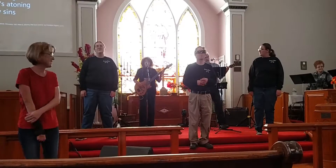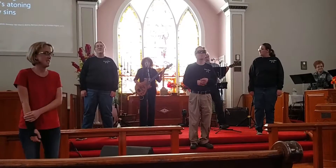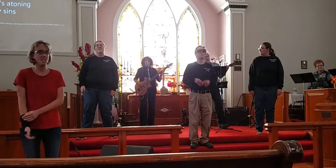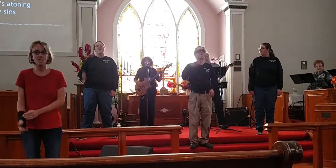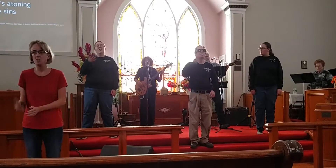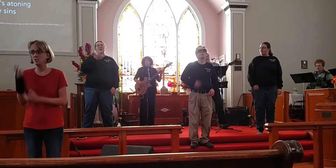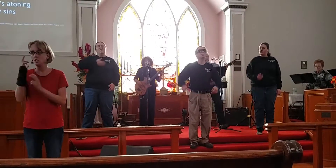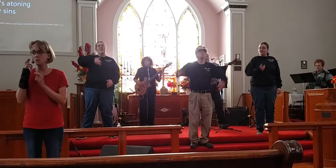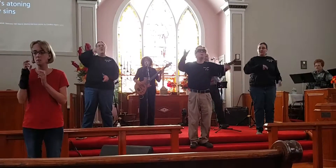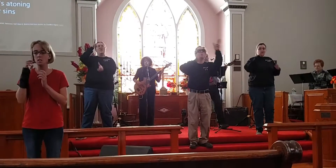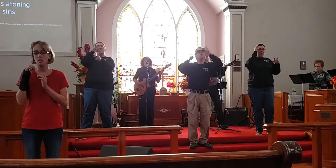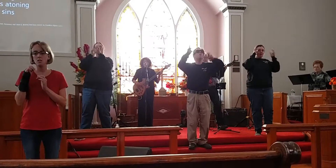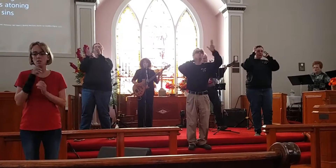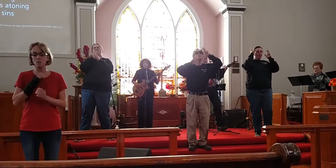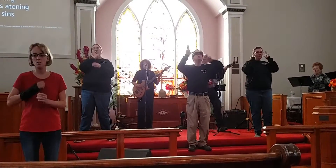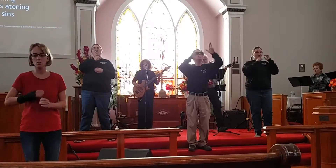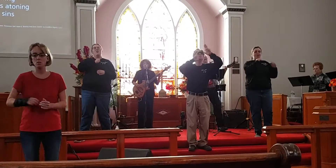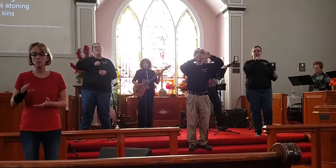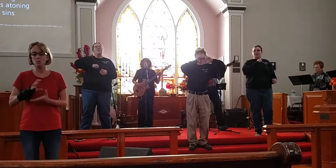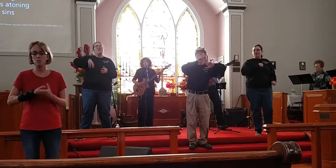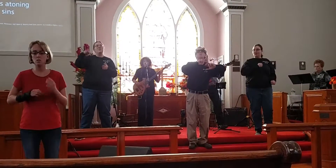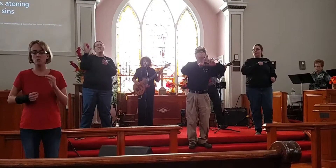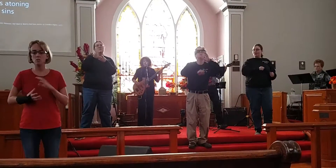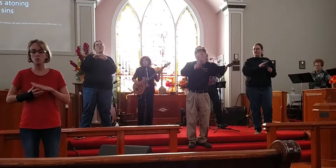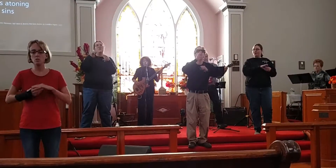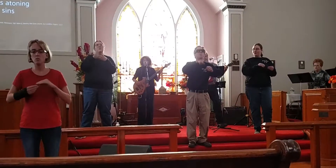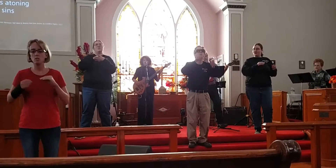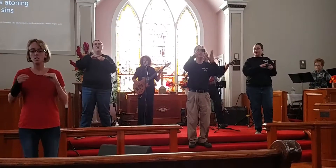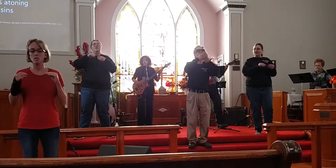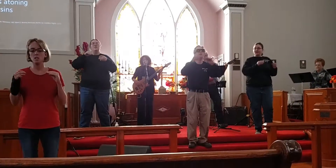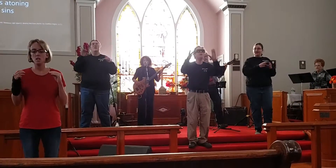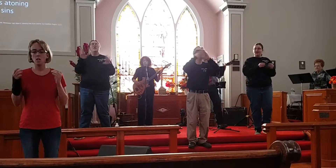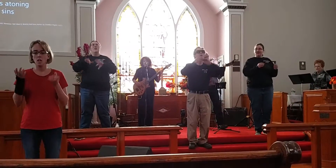I heard an old, old story